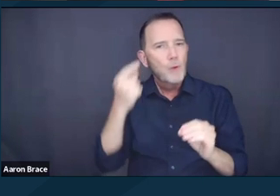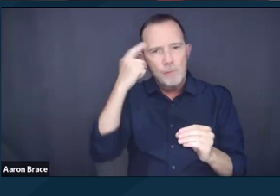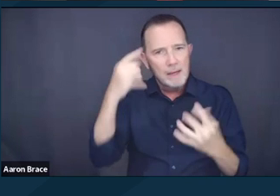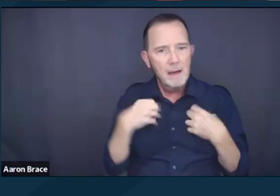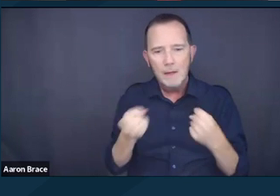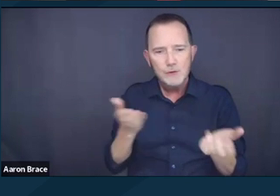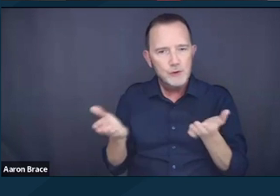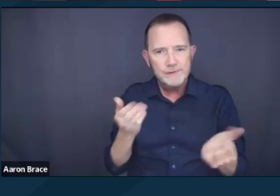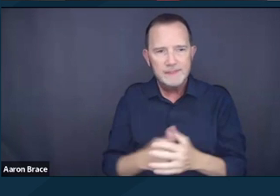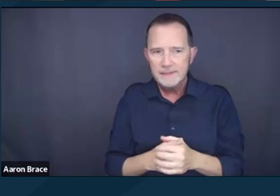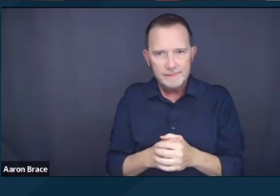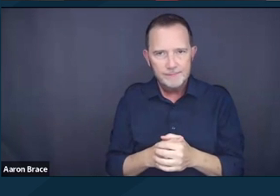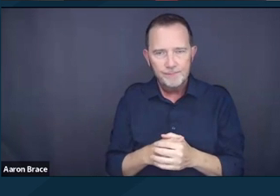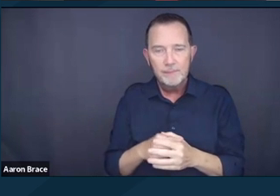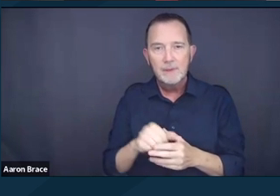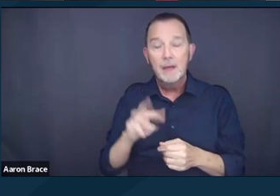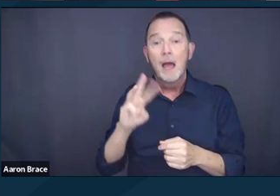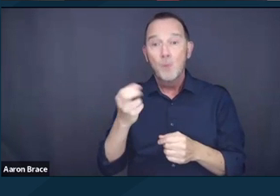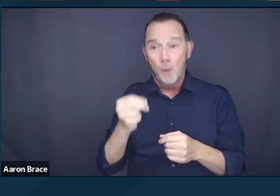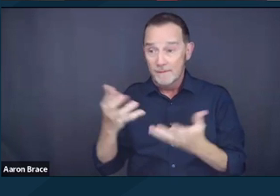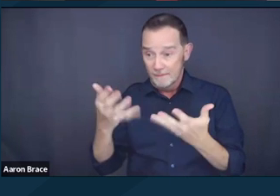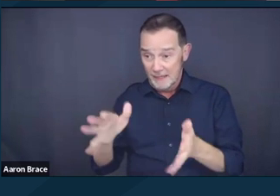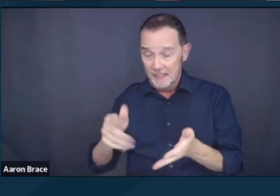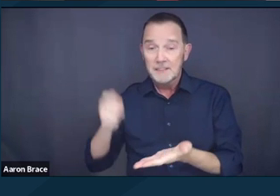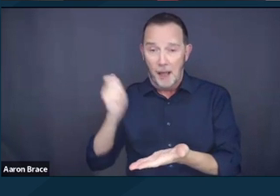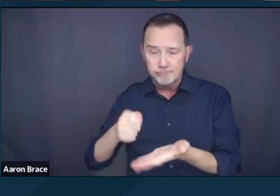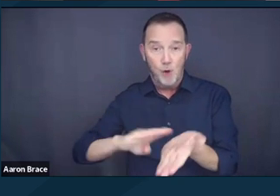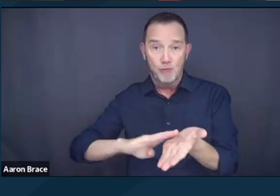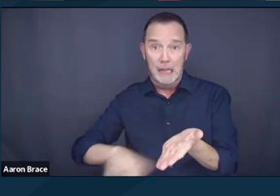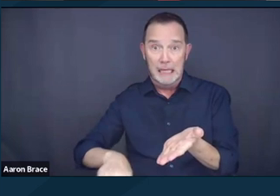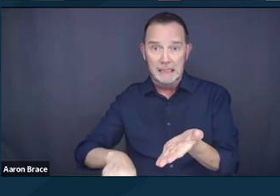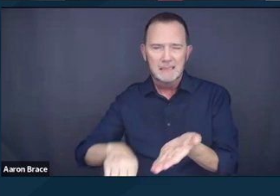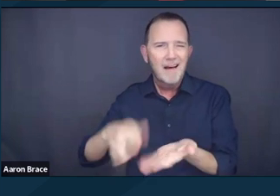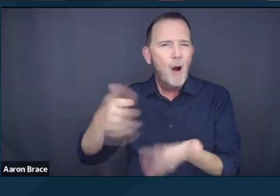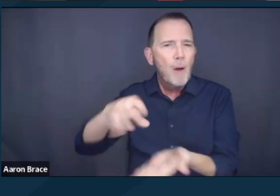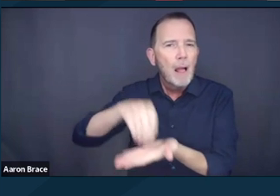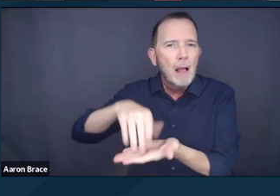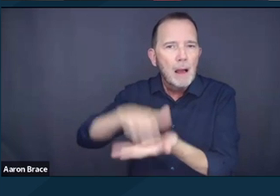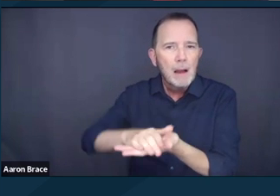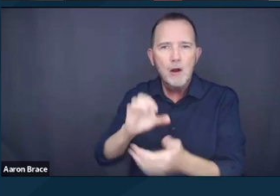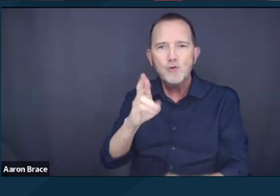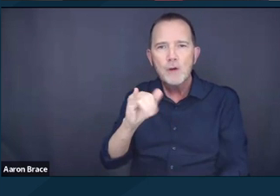And then upon release with a criminal record, anyone is more likely to be unemployed,